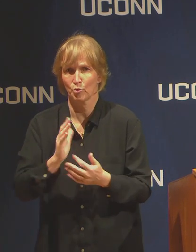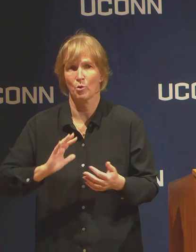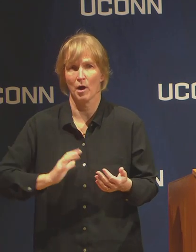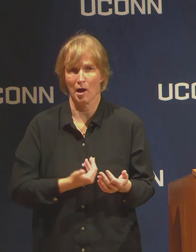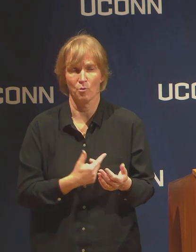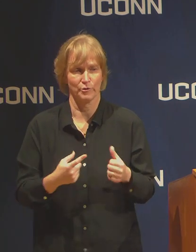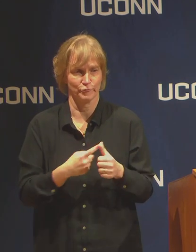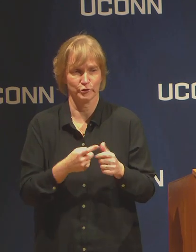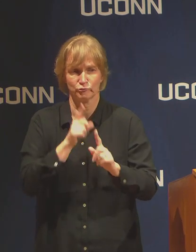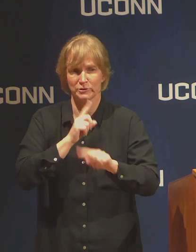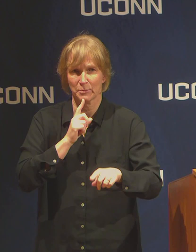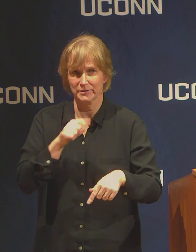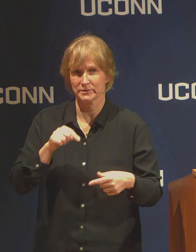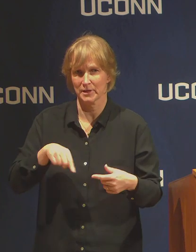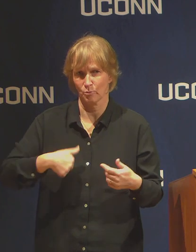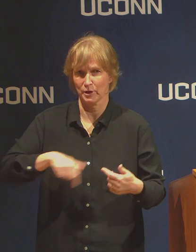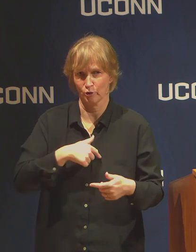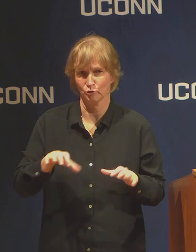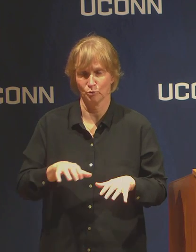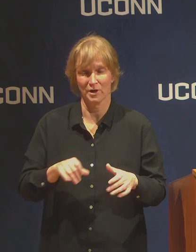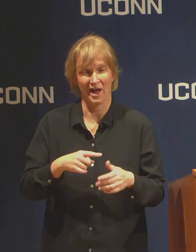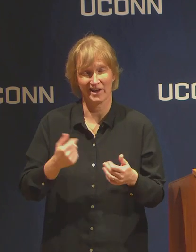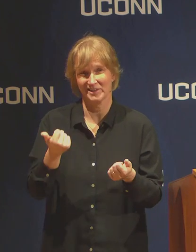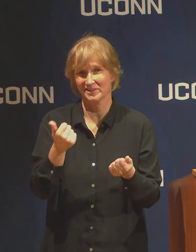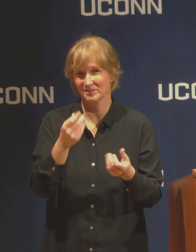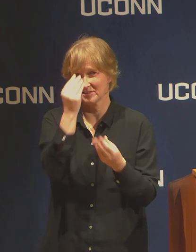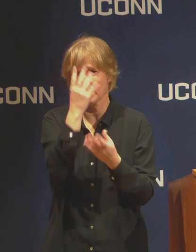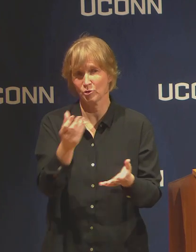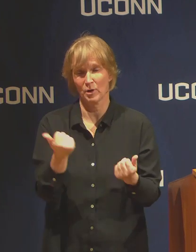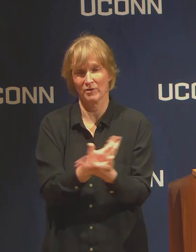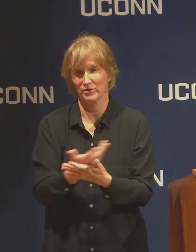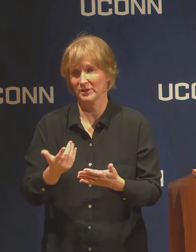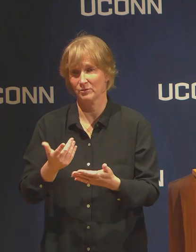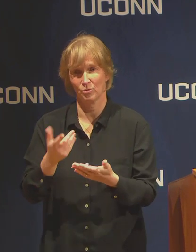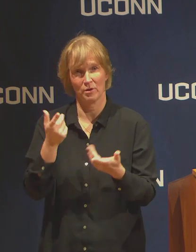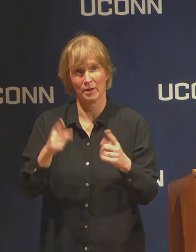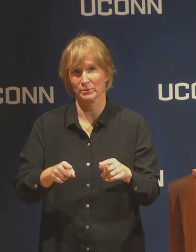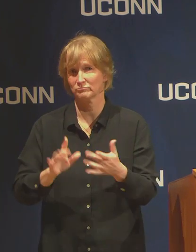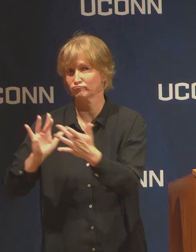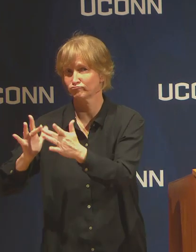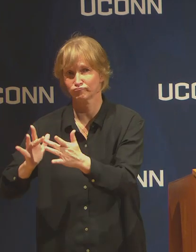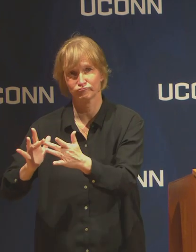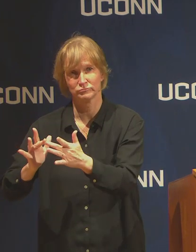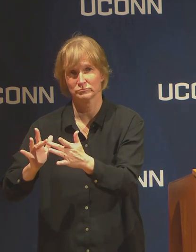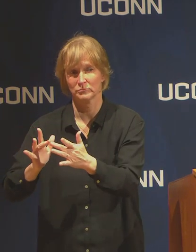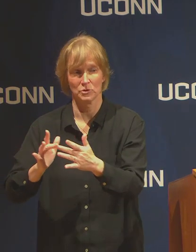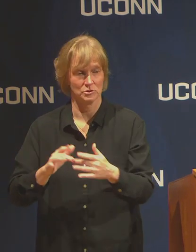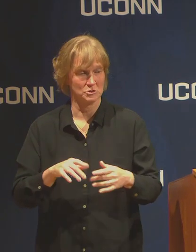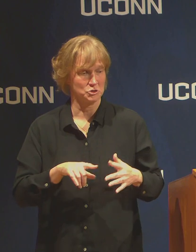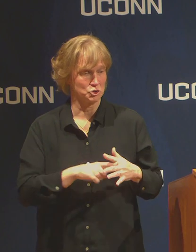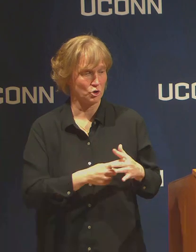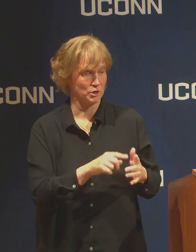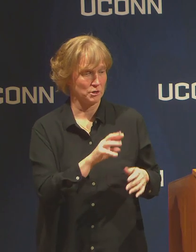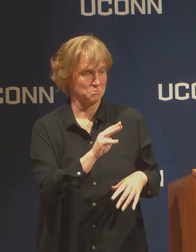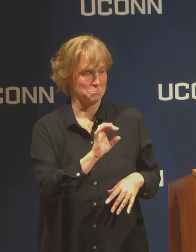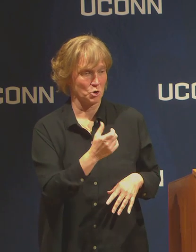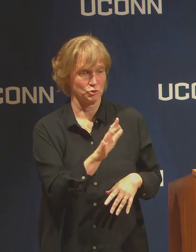but I can tell you everything will be moving on line effective March 25 at 9:00